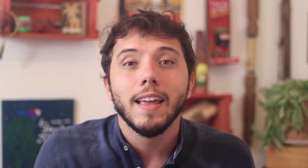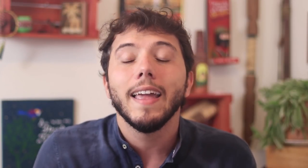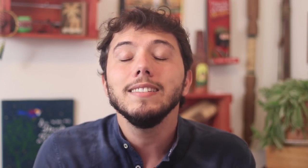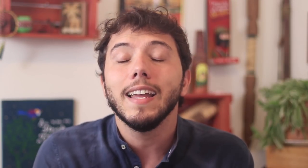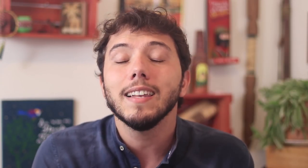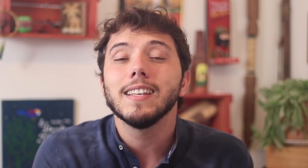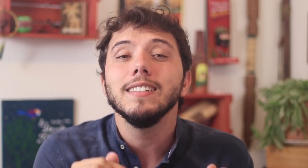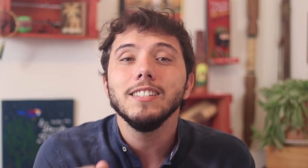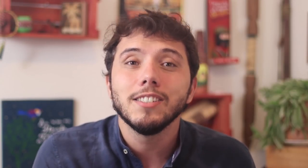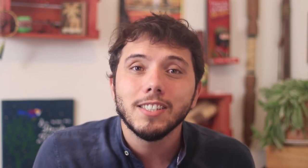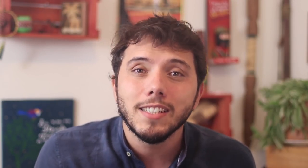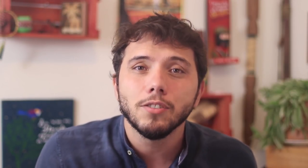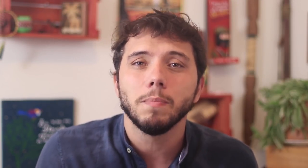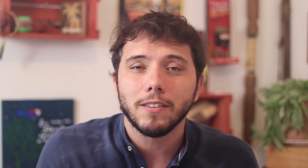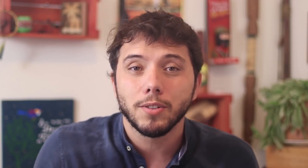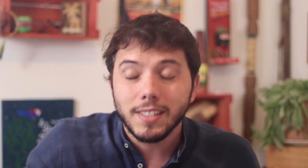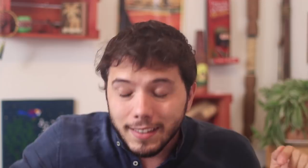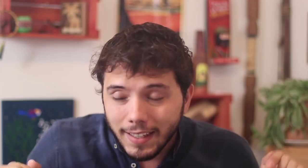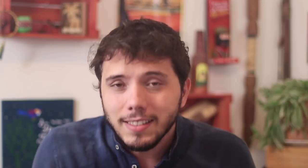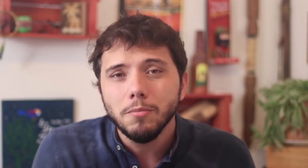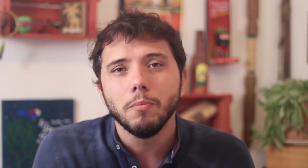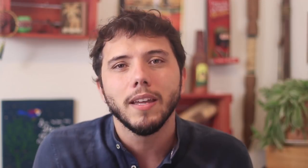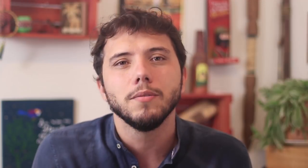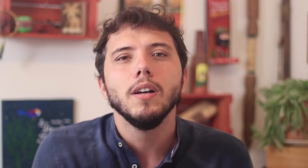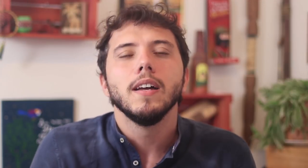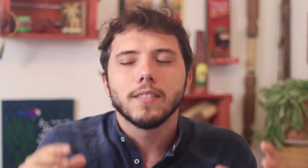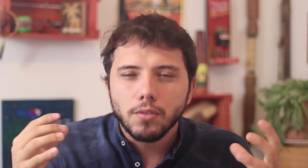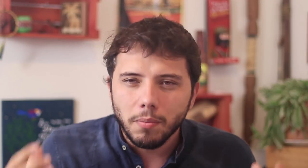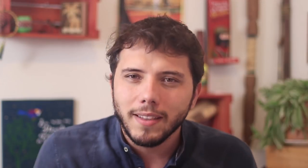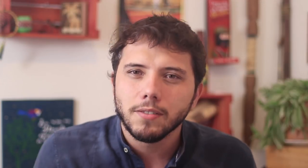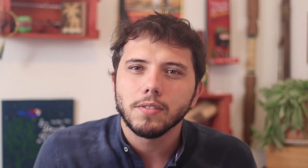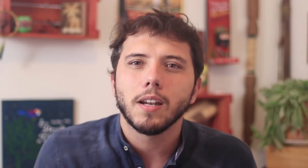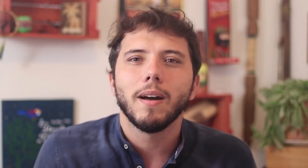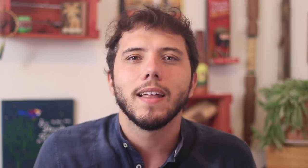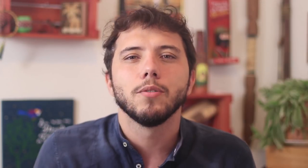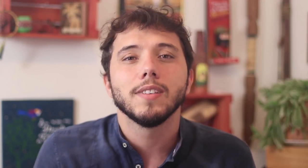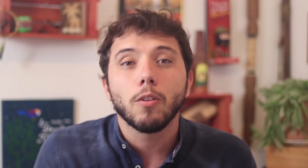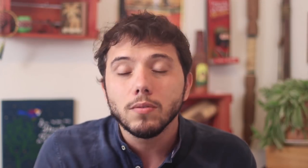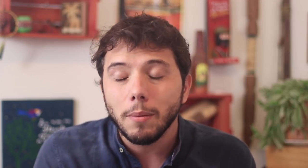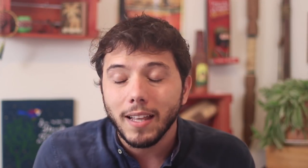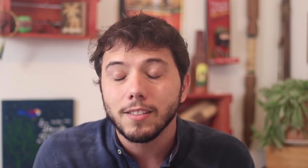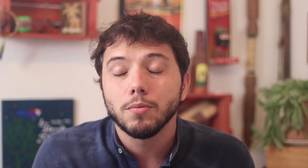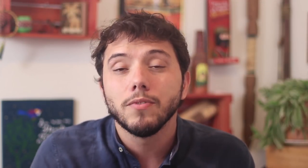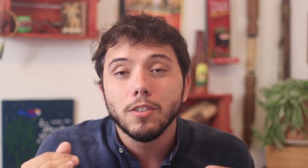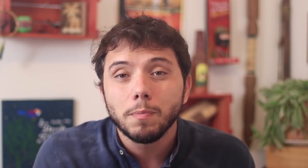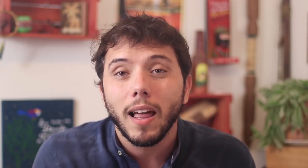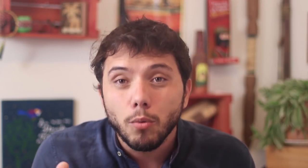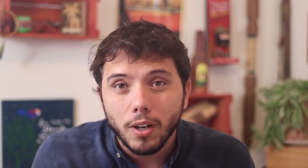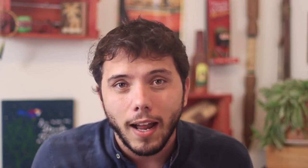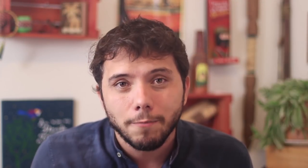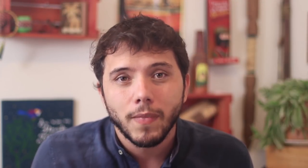among them a carte blanche for the employers that at this moment are subjecting their workers to contamination in the name of profit.